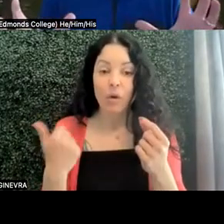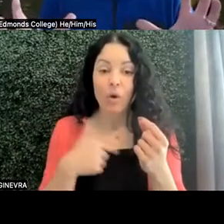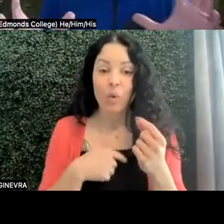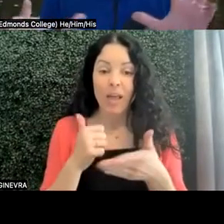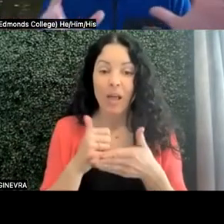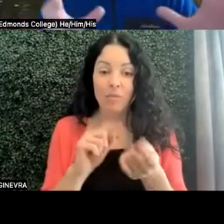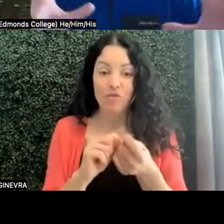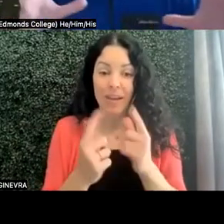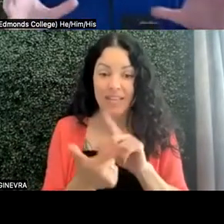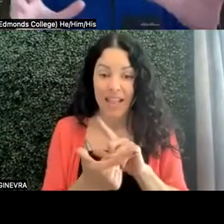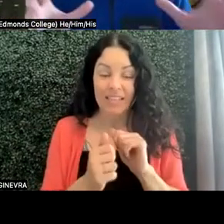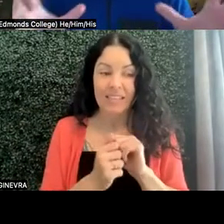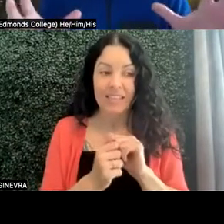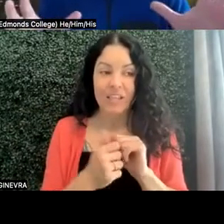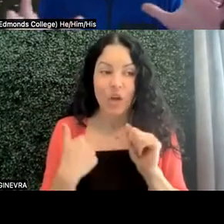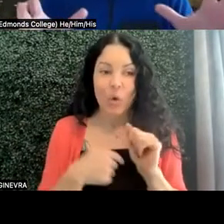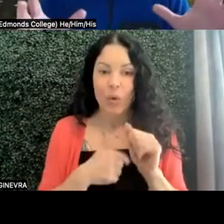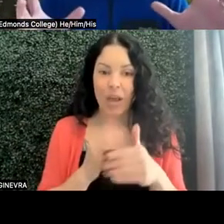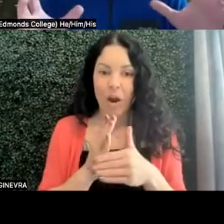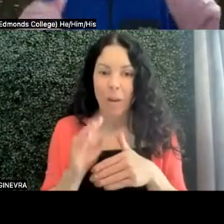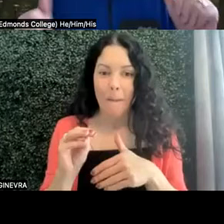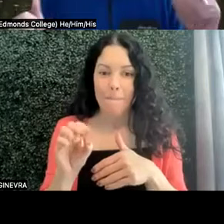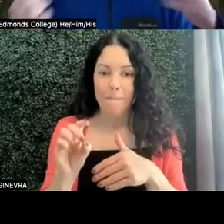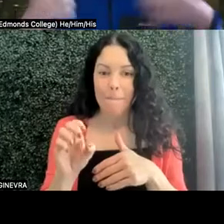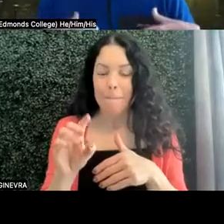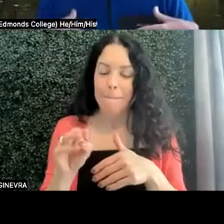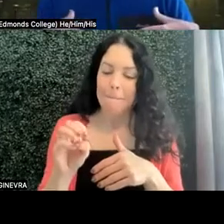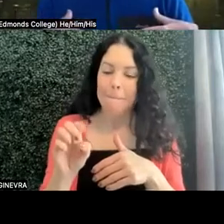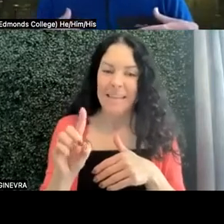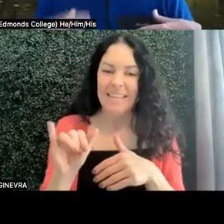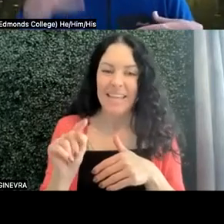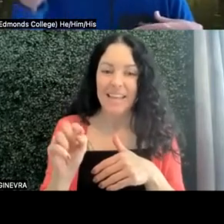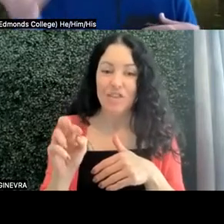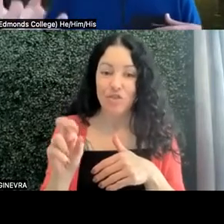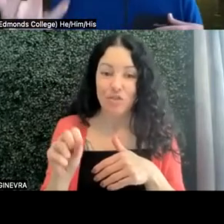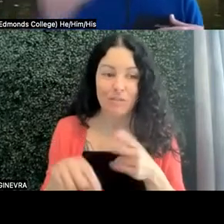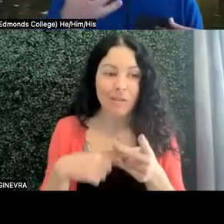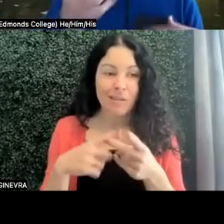So we're kind of mediators and translators. So I've often had both students approach me,